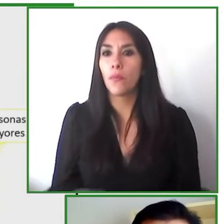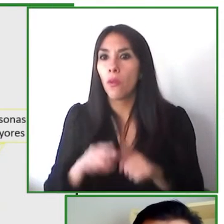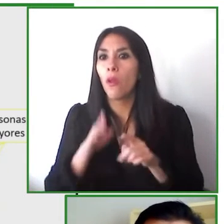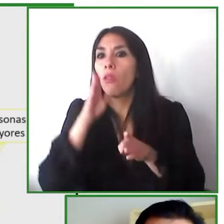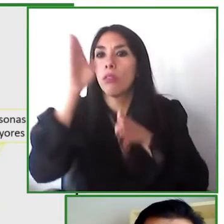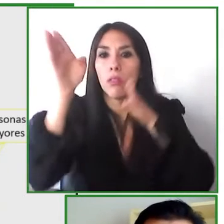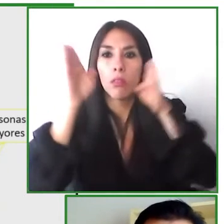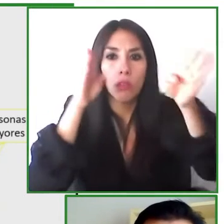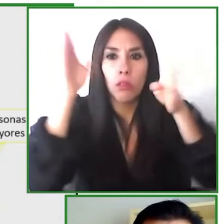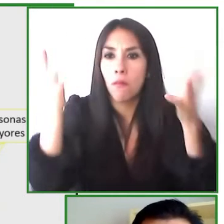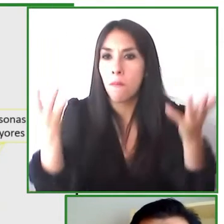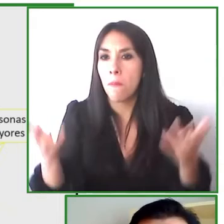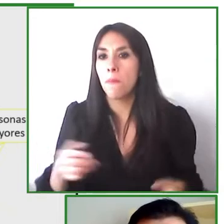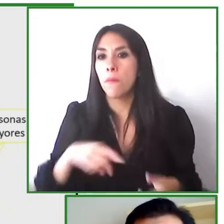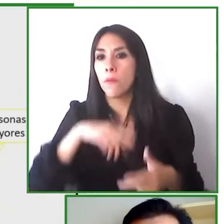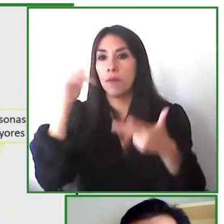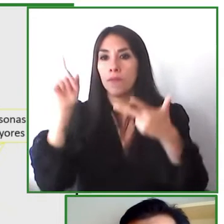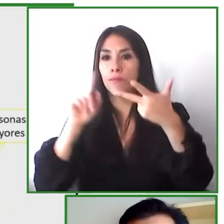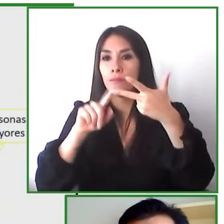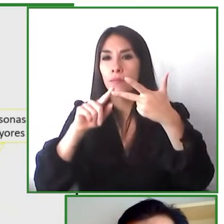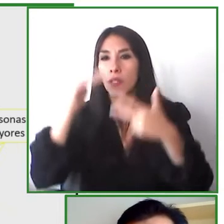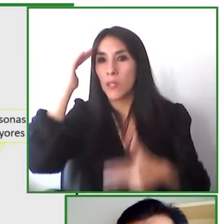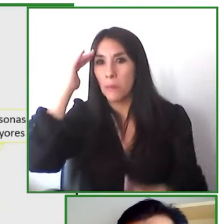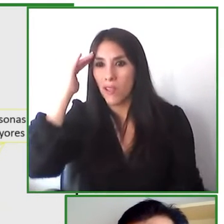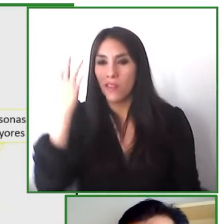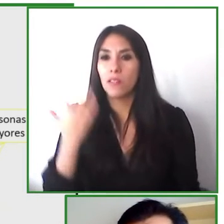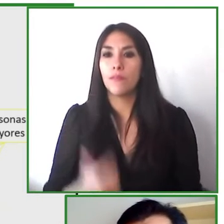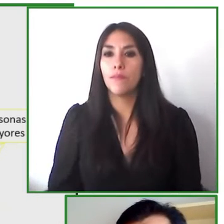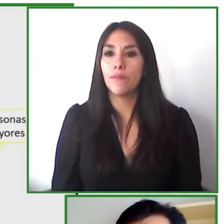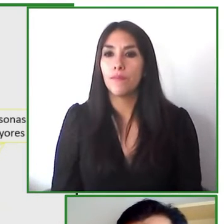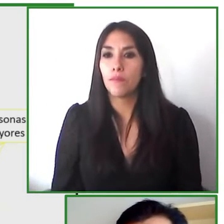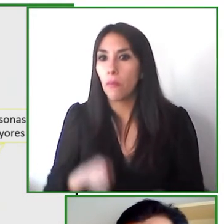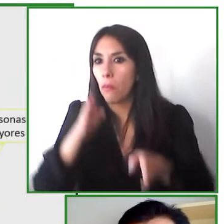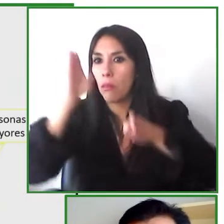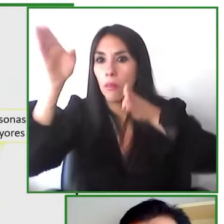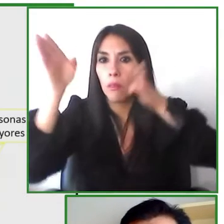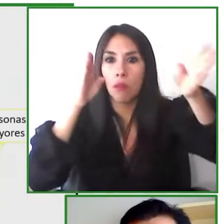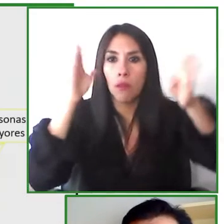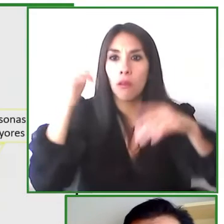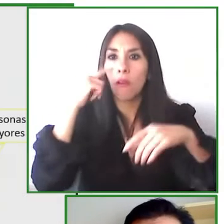cognitive disabilities they might have issues with guidance systems with orientation with